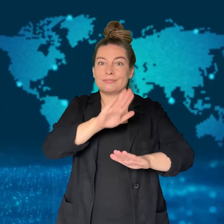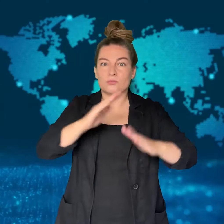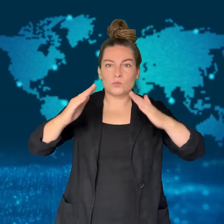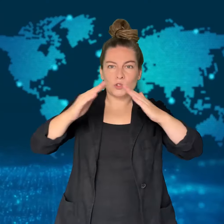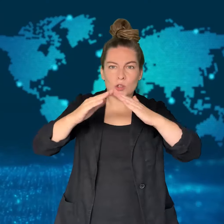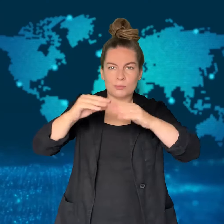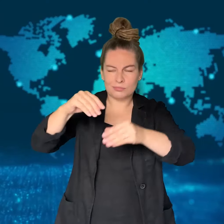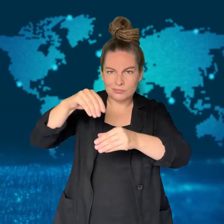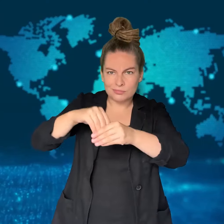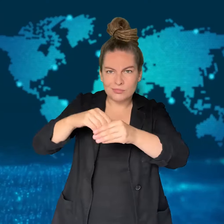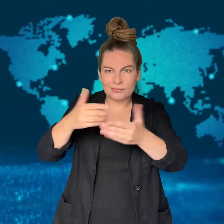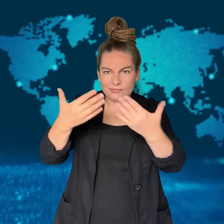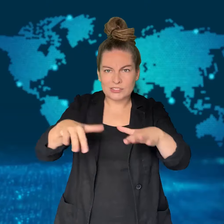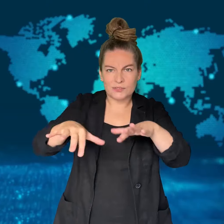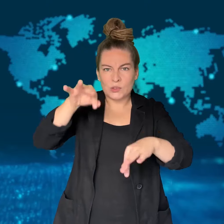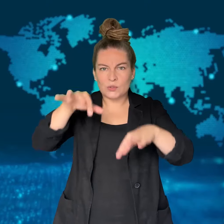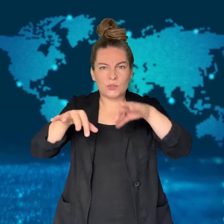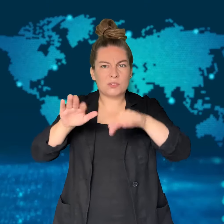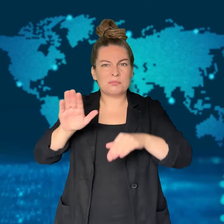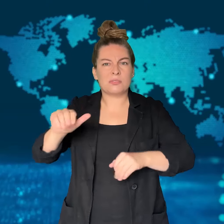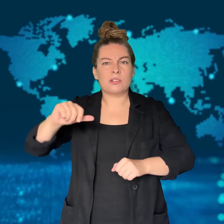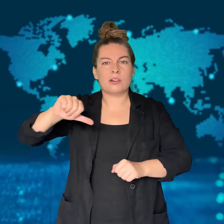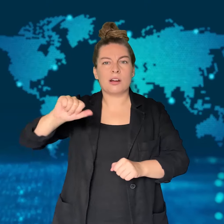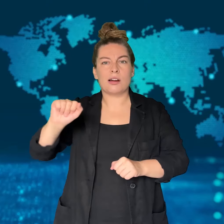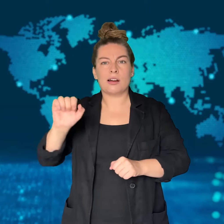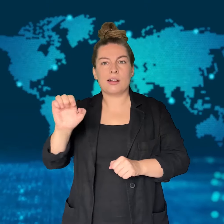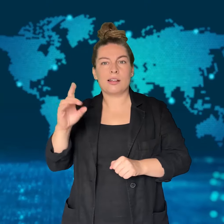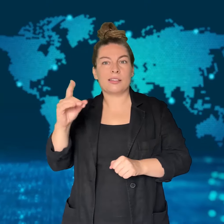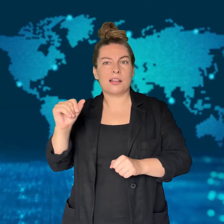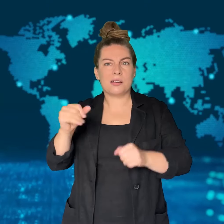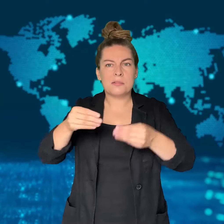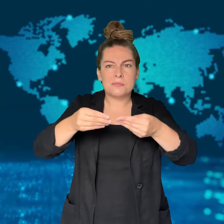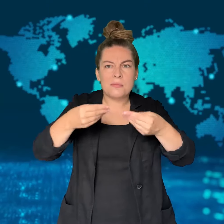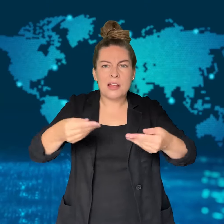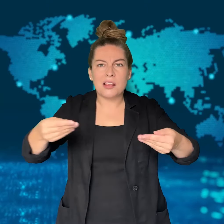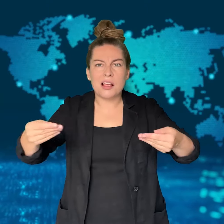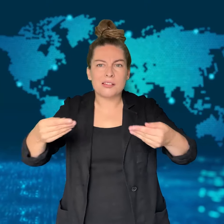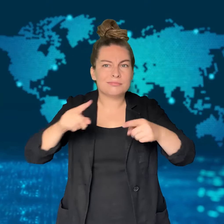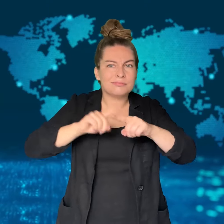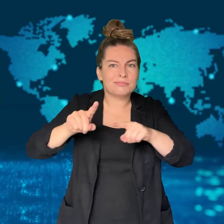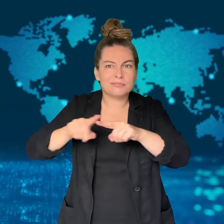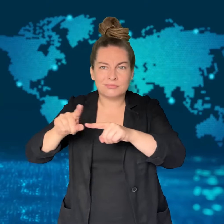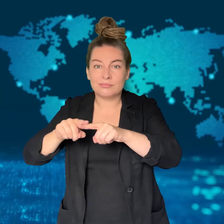found to have al-Qaeda material. They are reported to